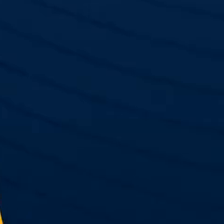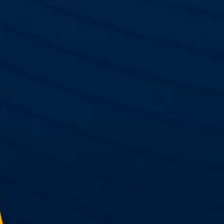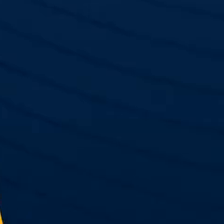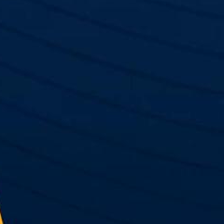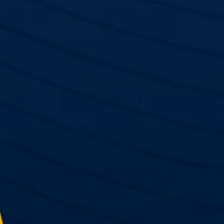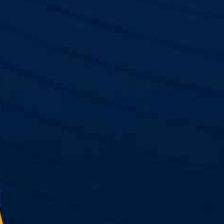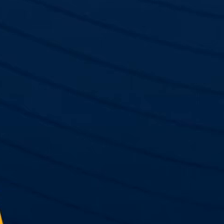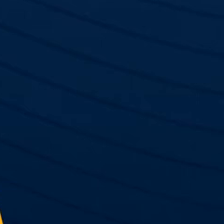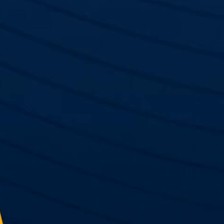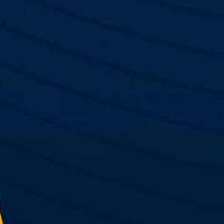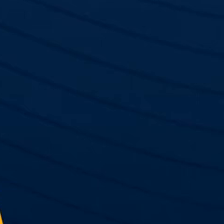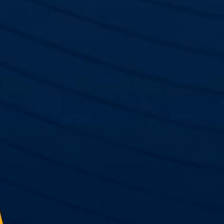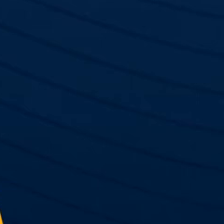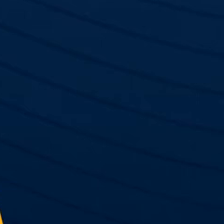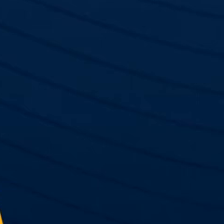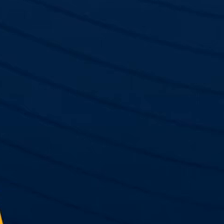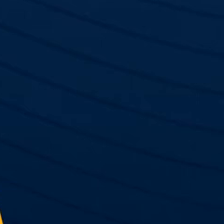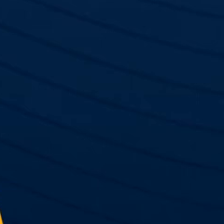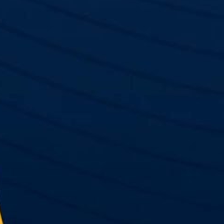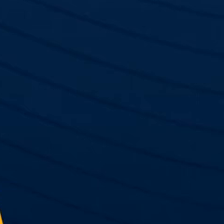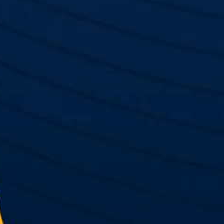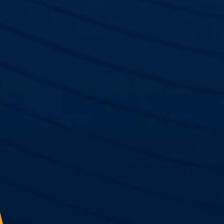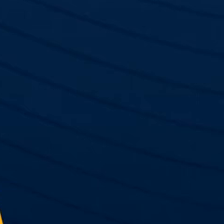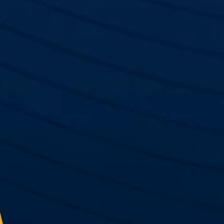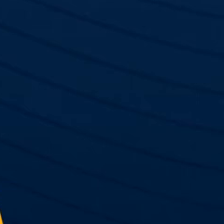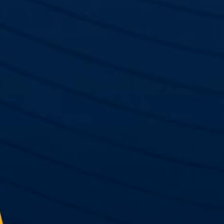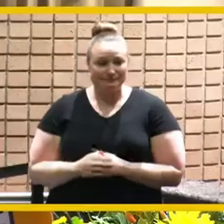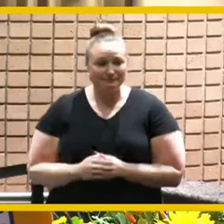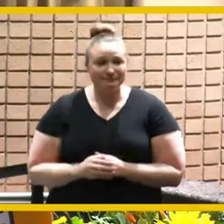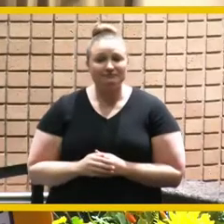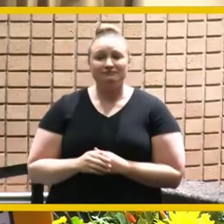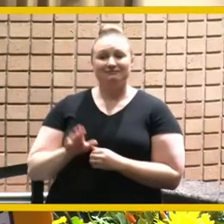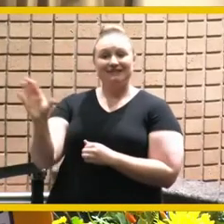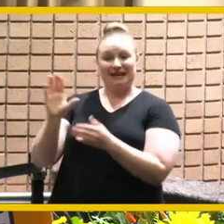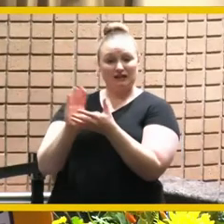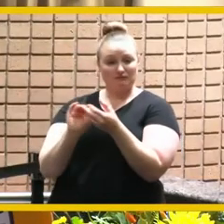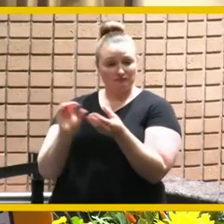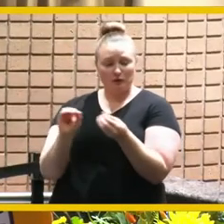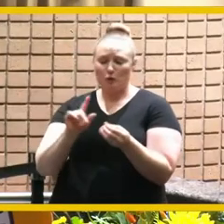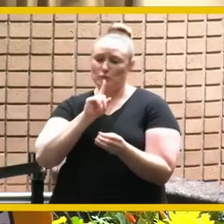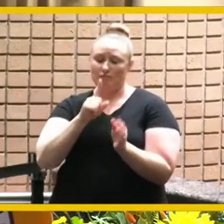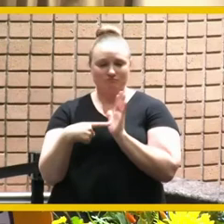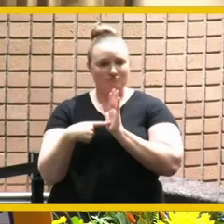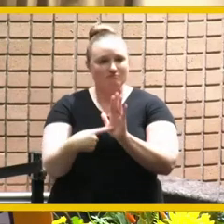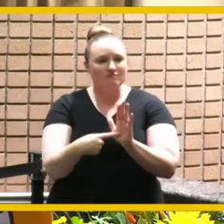thank you dr cortez his words really illustrate for me the commitment of mayor bailey to finish